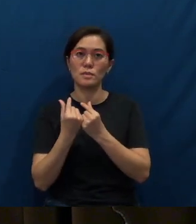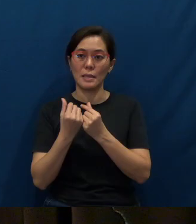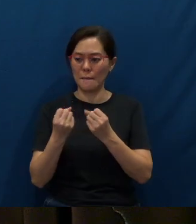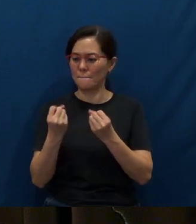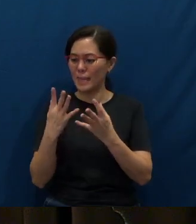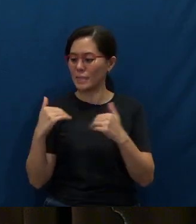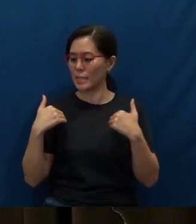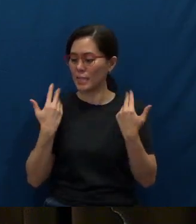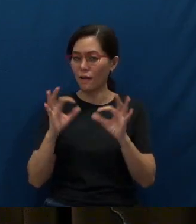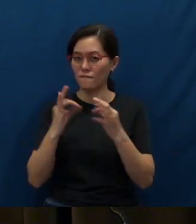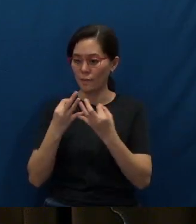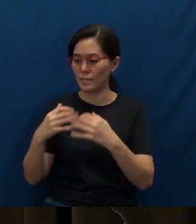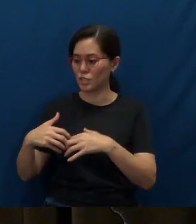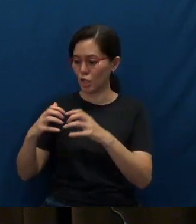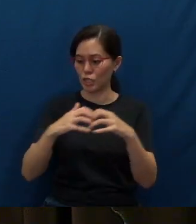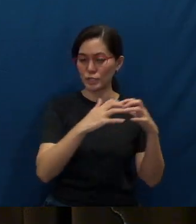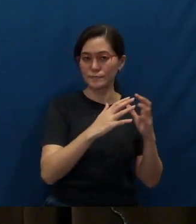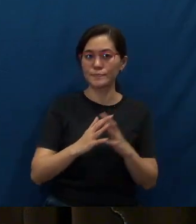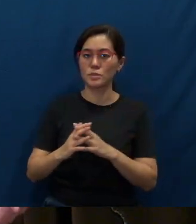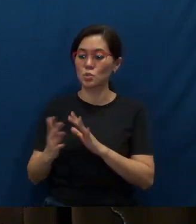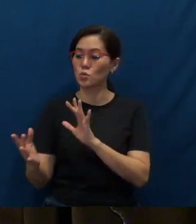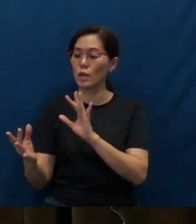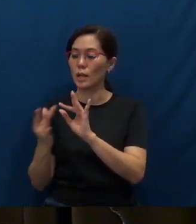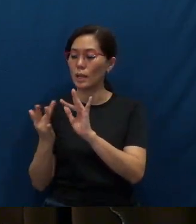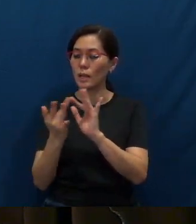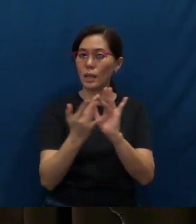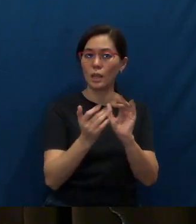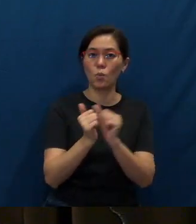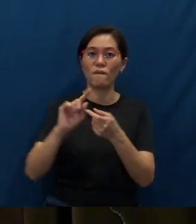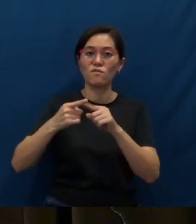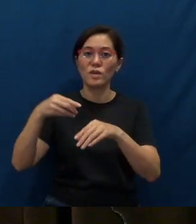families have set up to link up with their friends in their HDB blocks, sharing